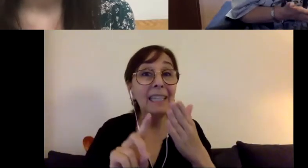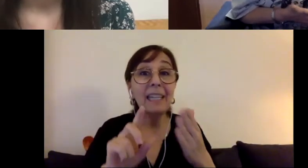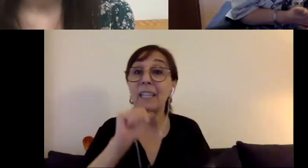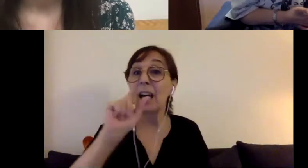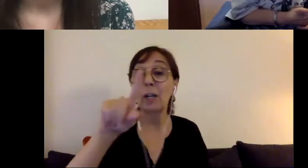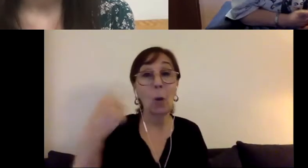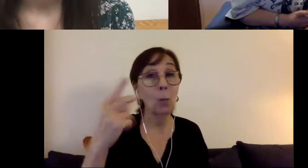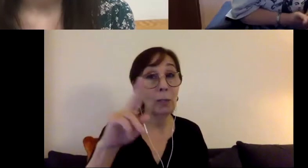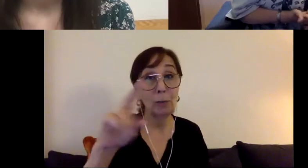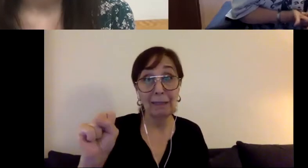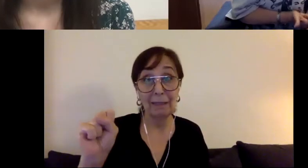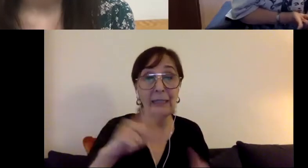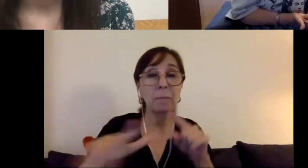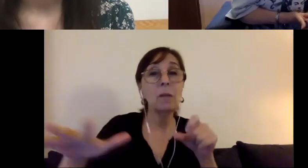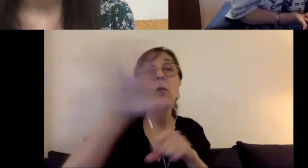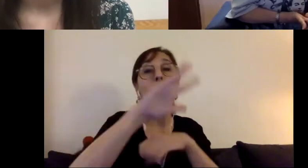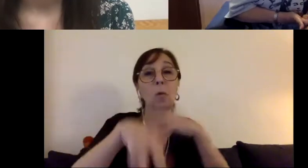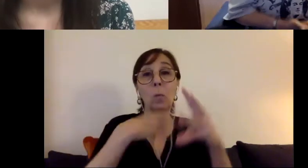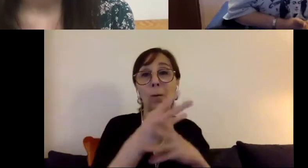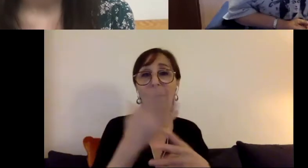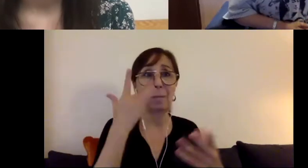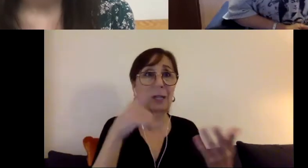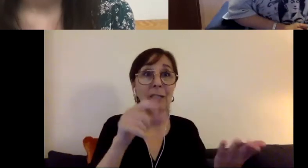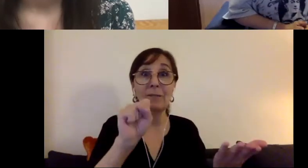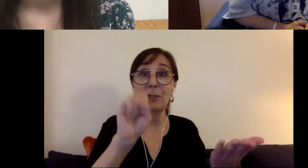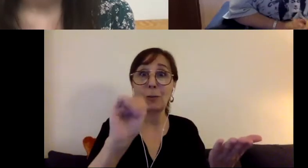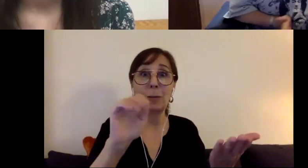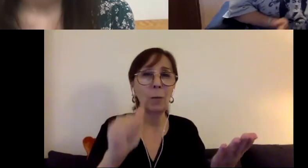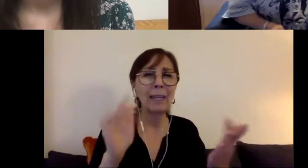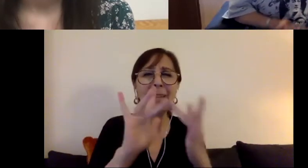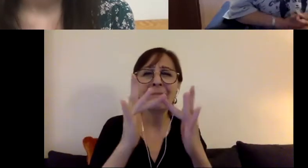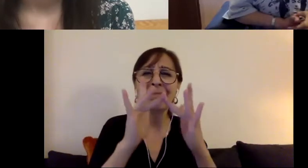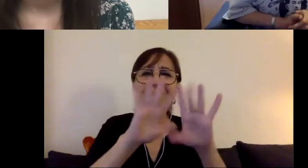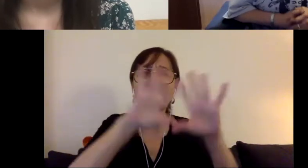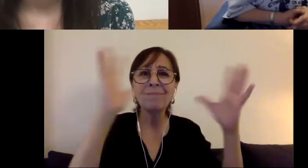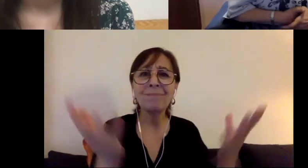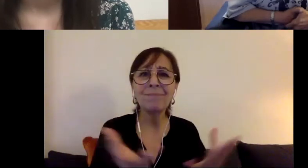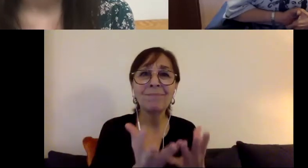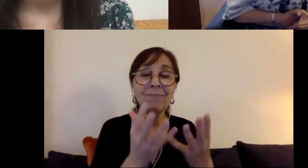allows us to connect with so many people. I just want to thank you for